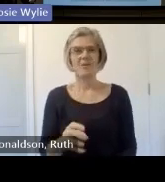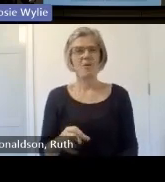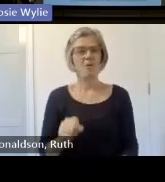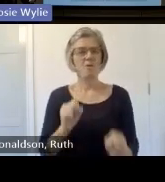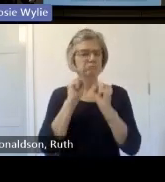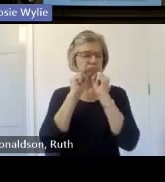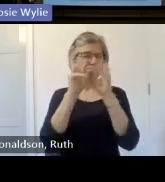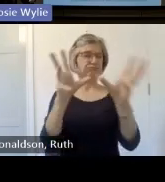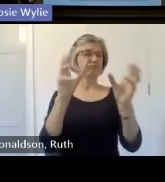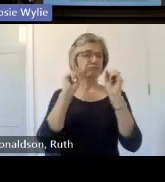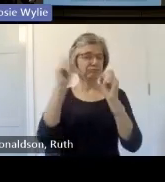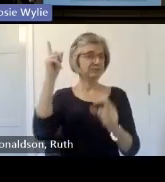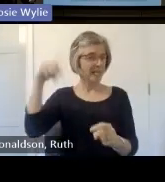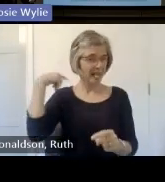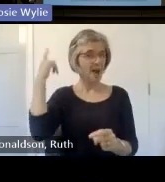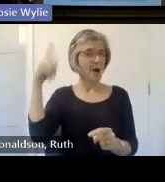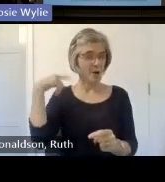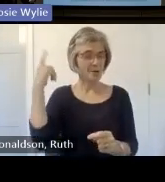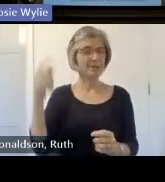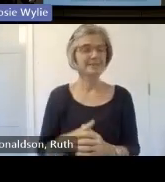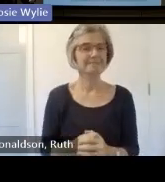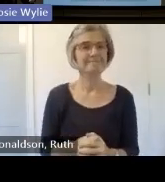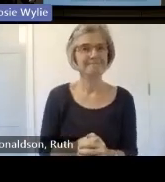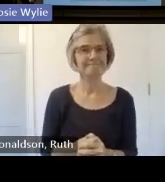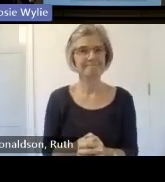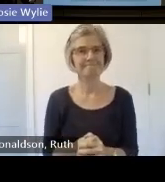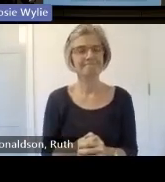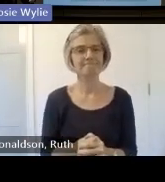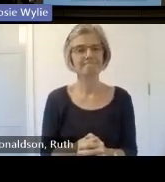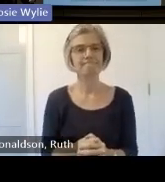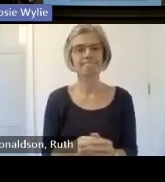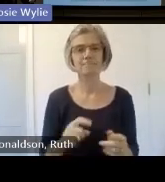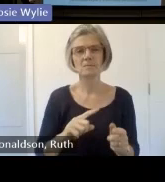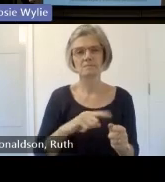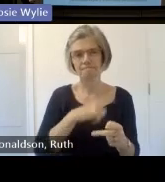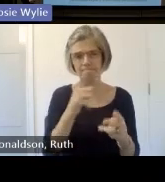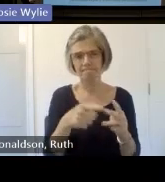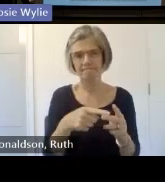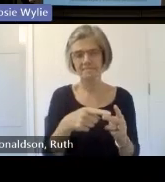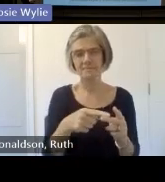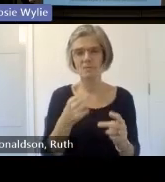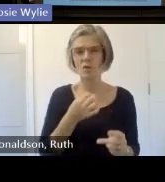next question there how do you risk assess about disclosing trauma in oral histories is it after